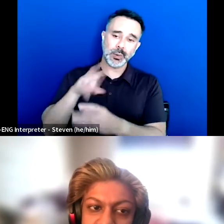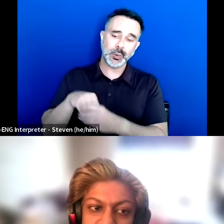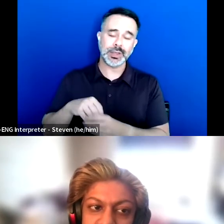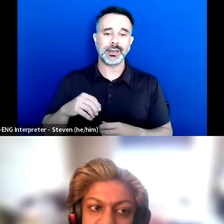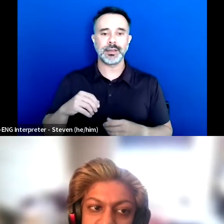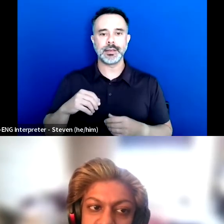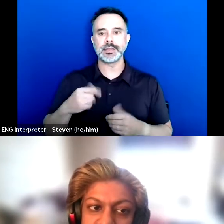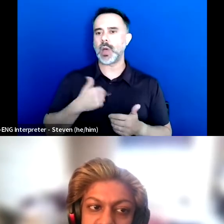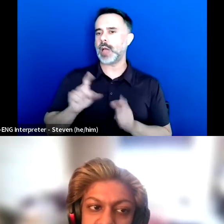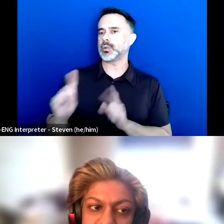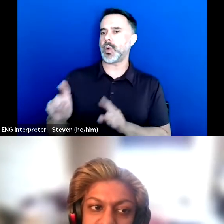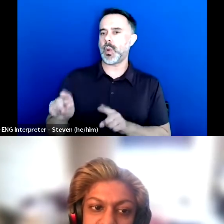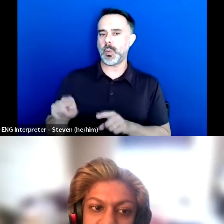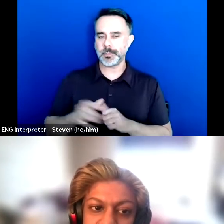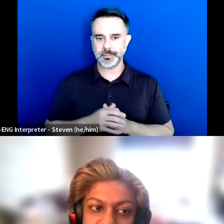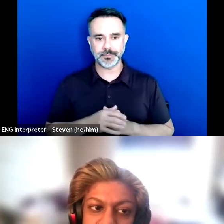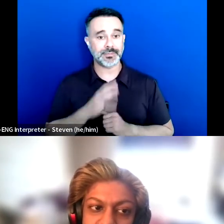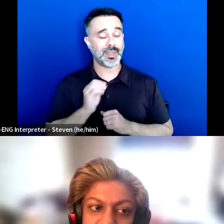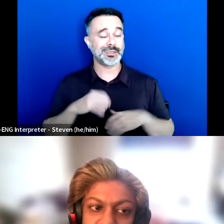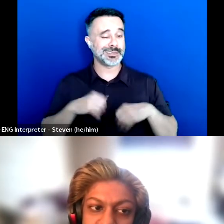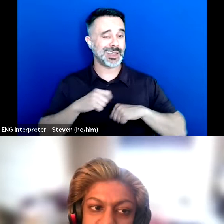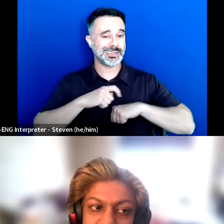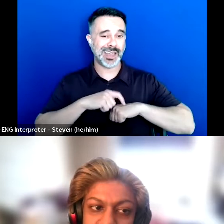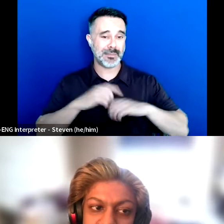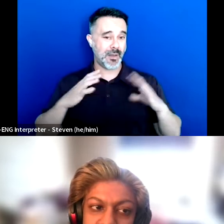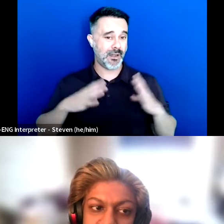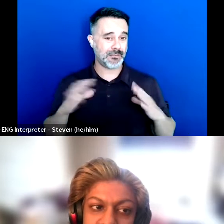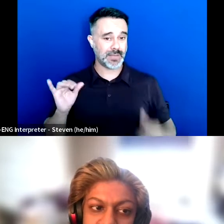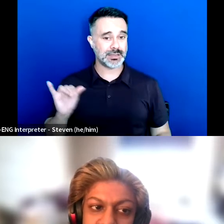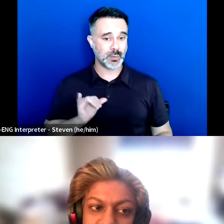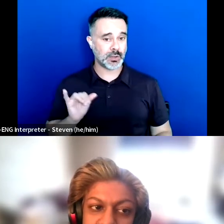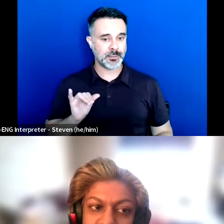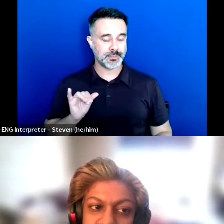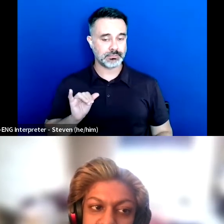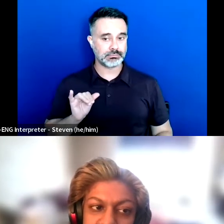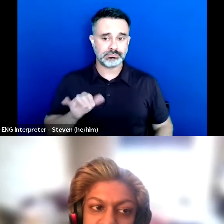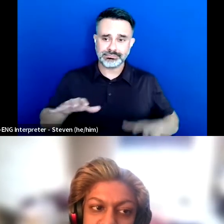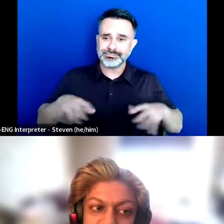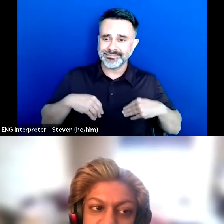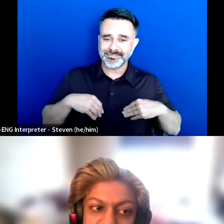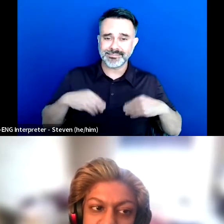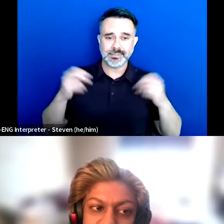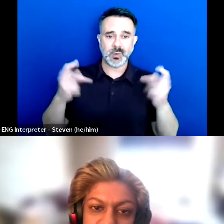And also taking some time off as well. It's okay to take time off however long you need.